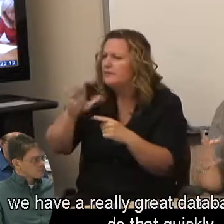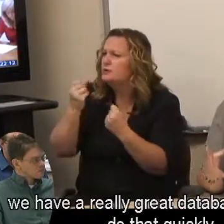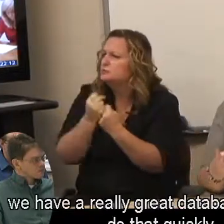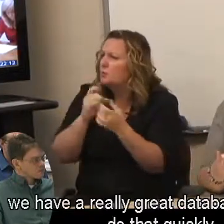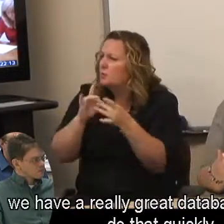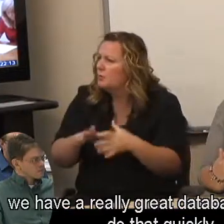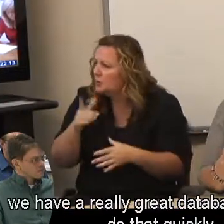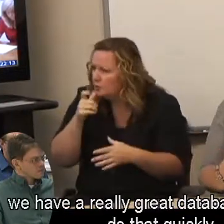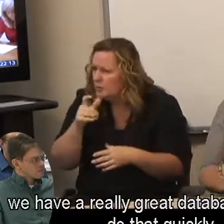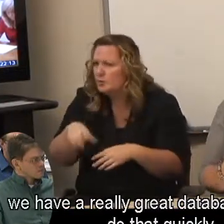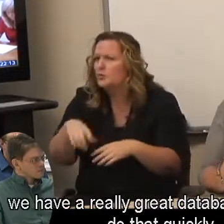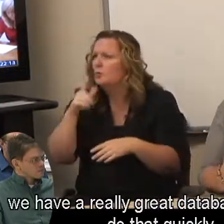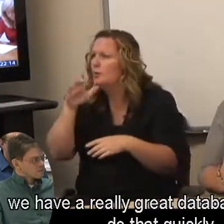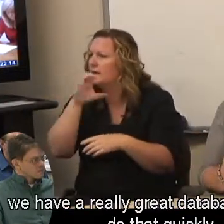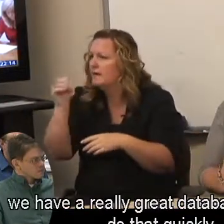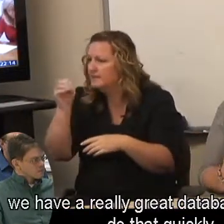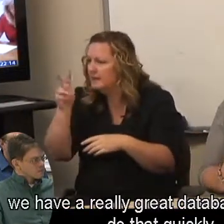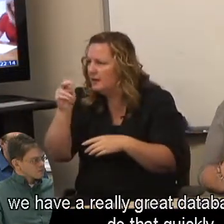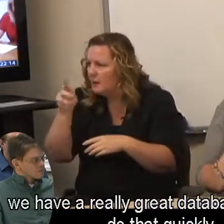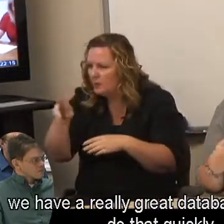we have a really great database that I can do that quickly.